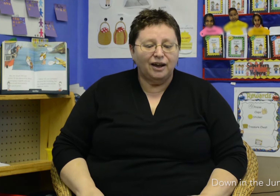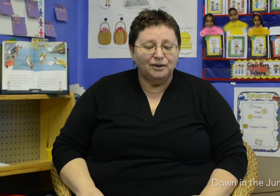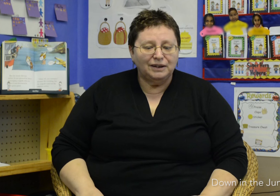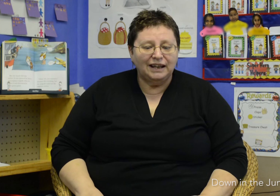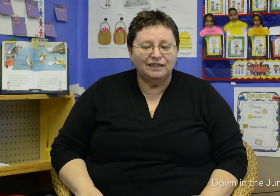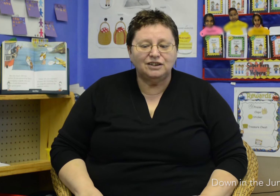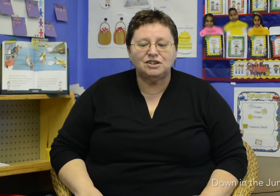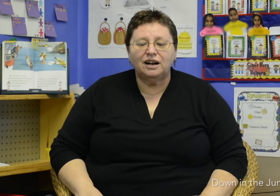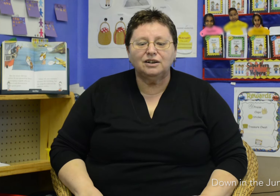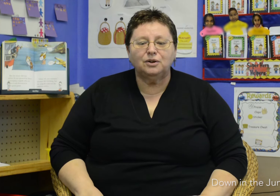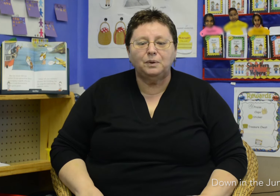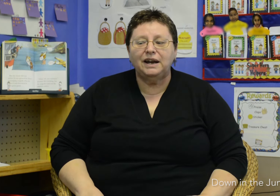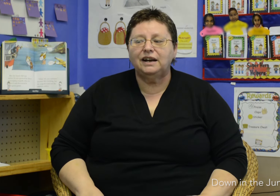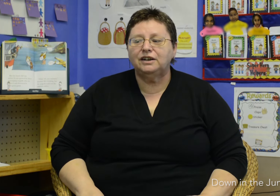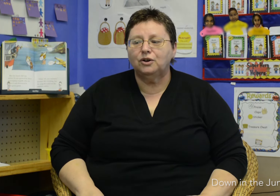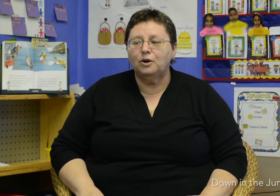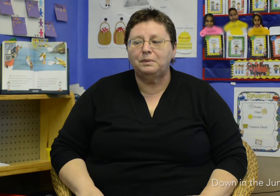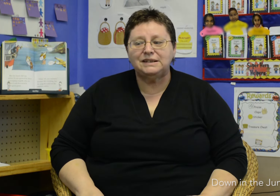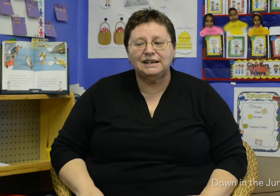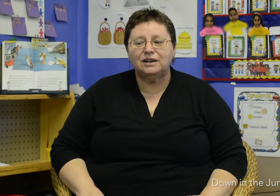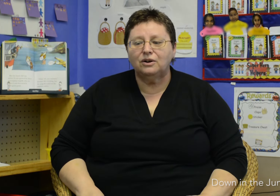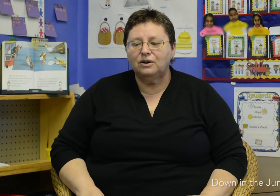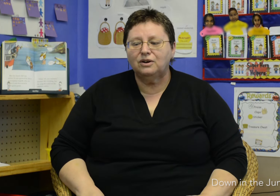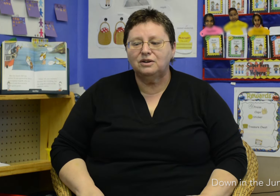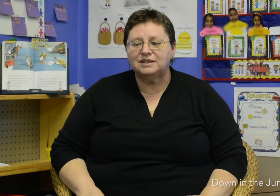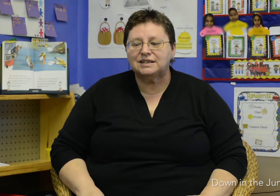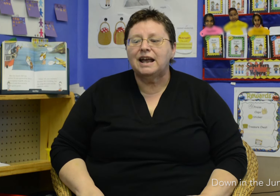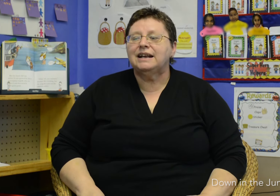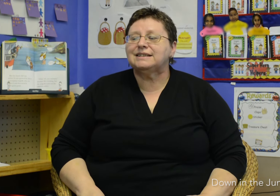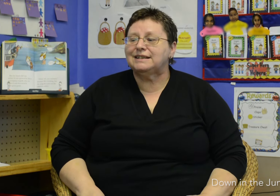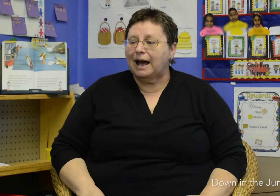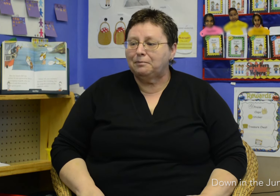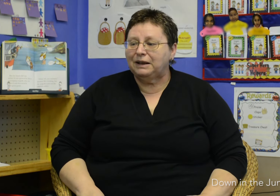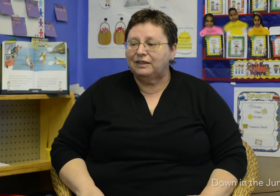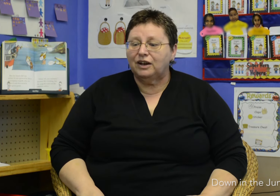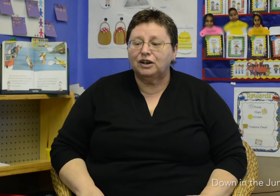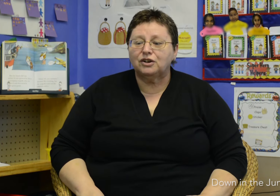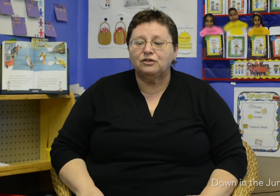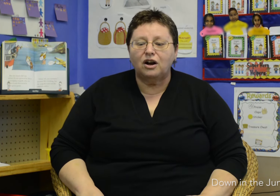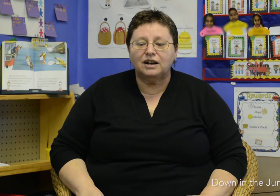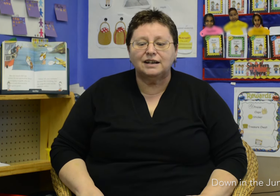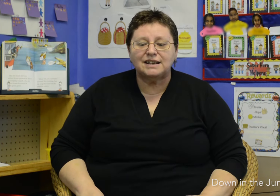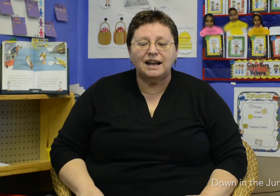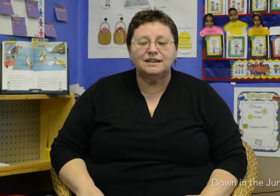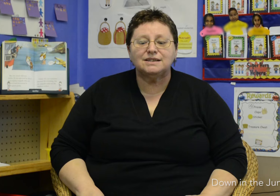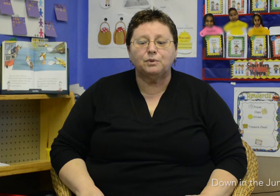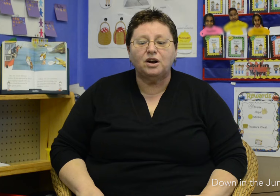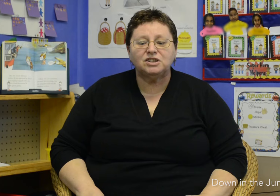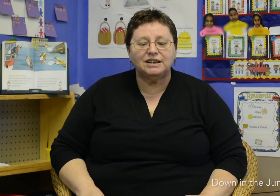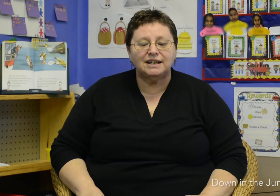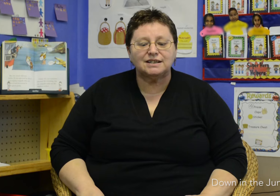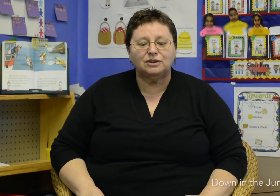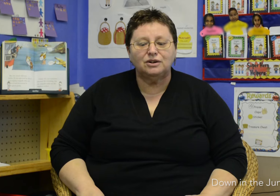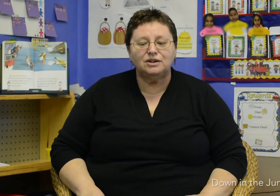Down in the jungle where nobody goes, Snuffy the Crocodile is washing his clothes